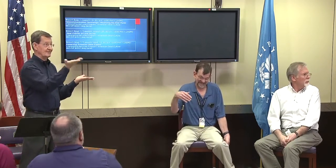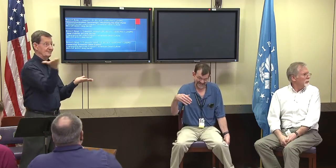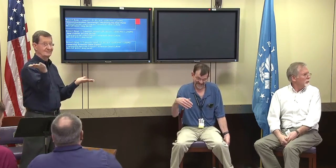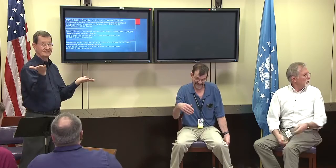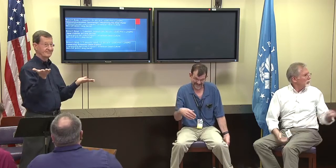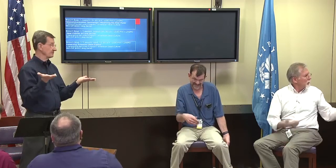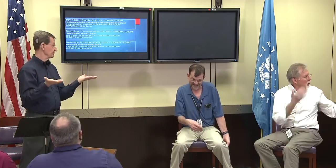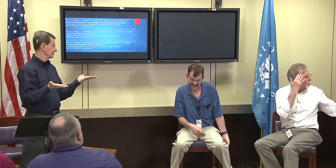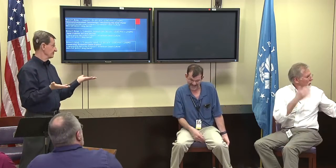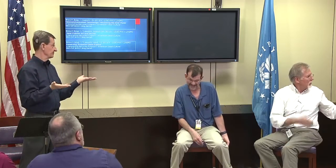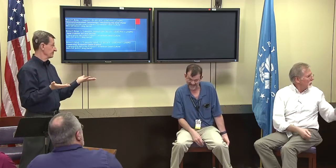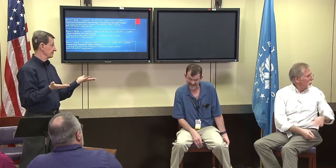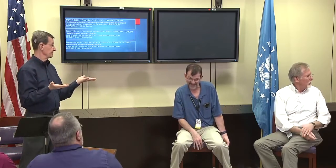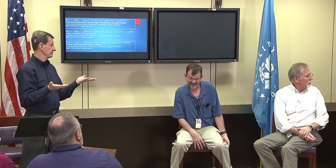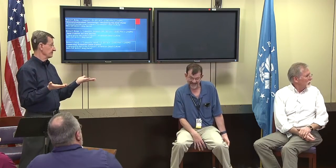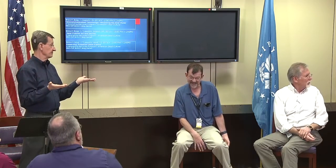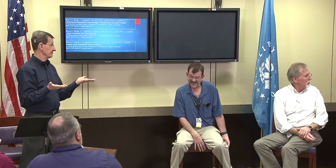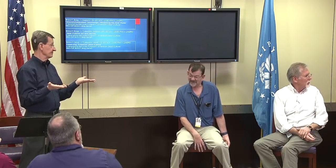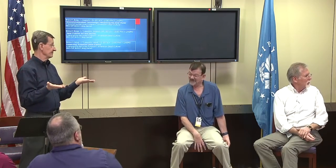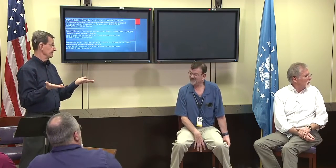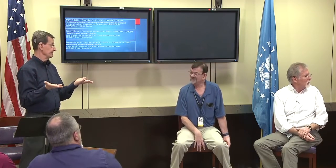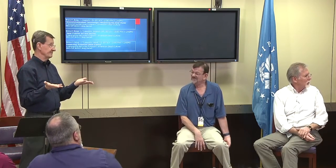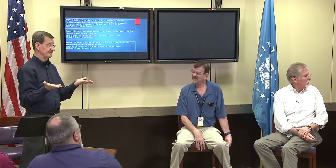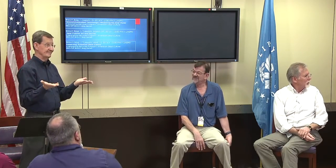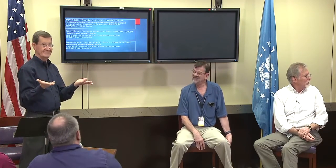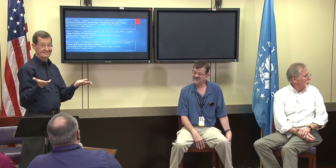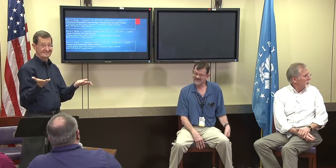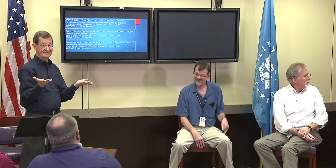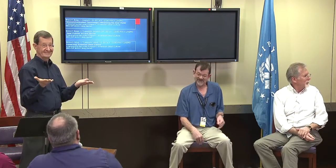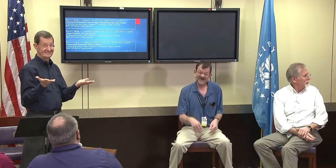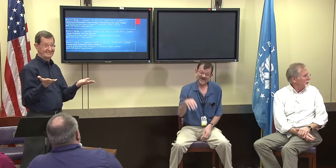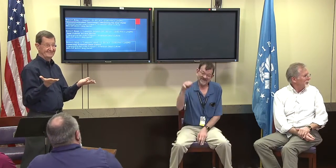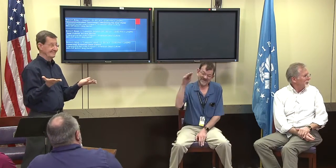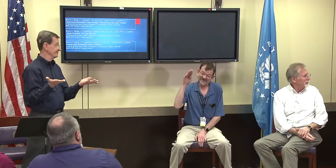And we'll entertain questions from the audience as well.